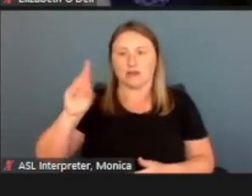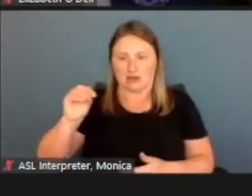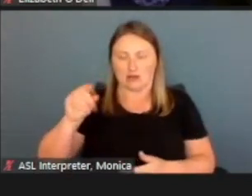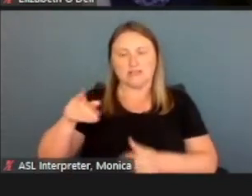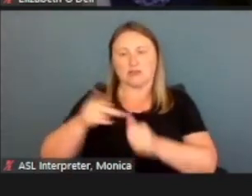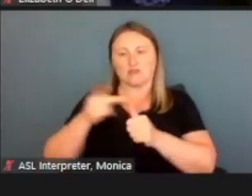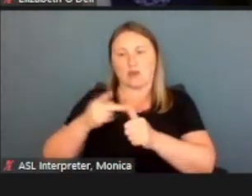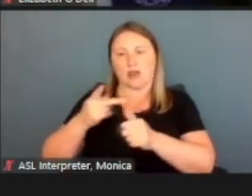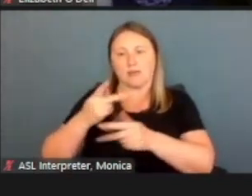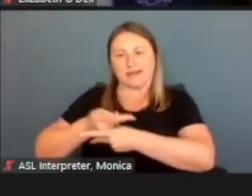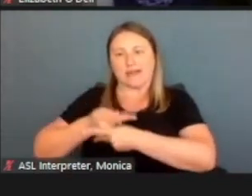for the child in the home.